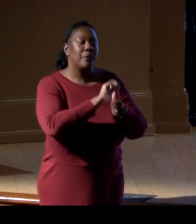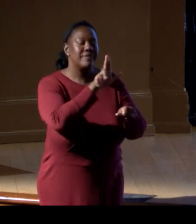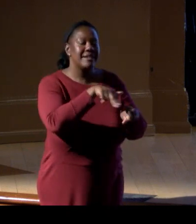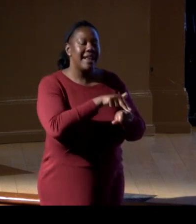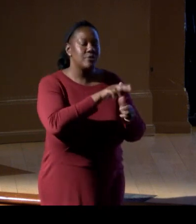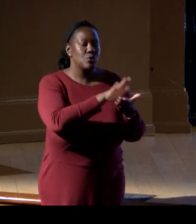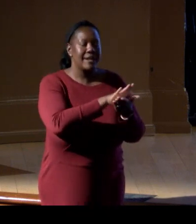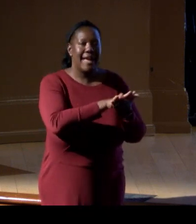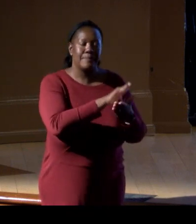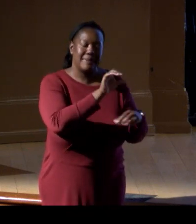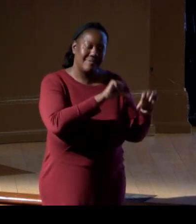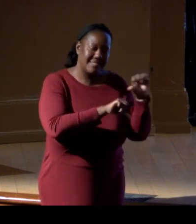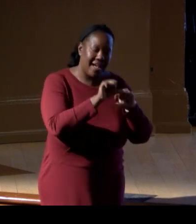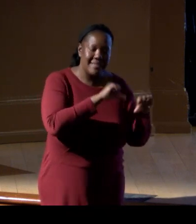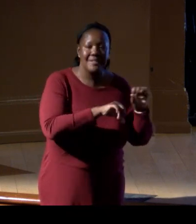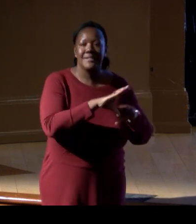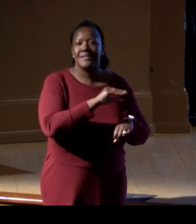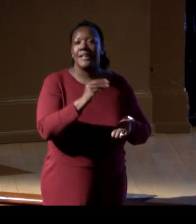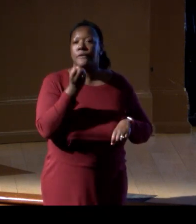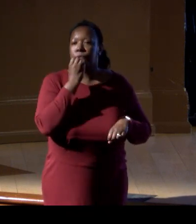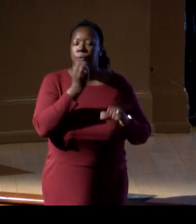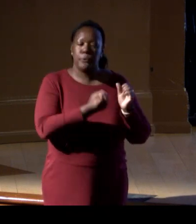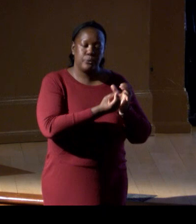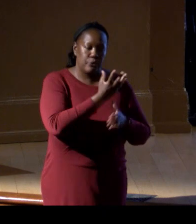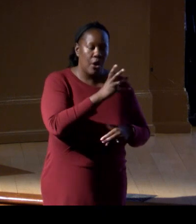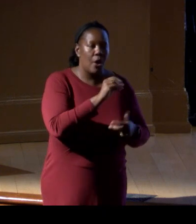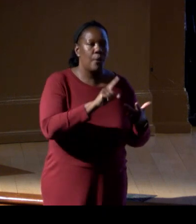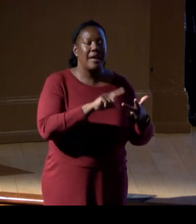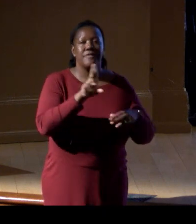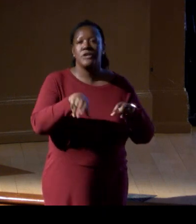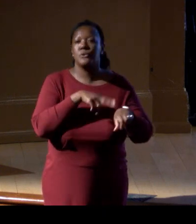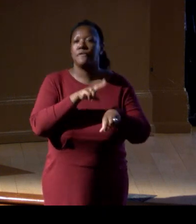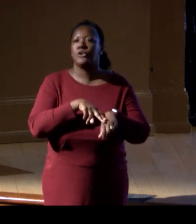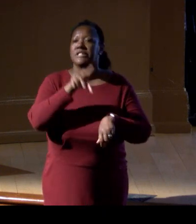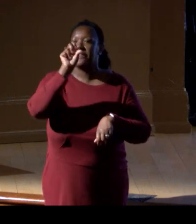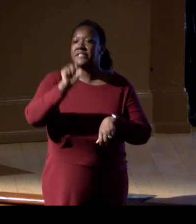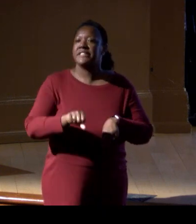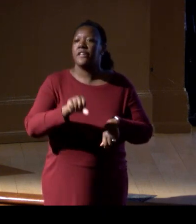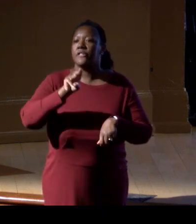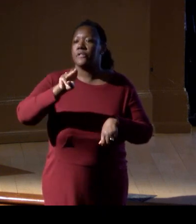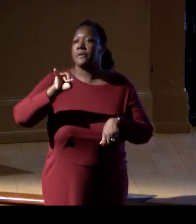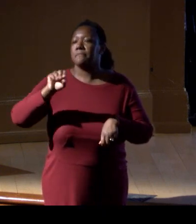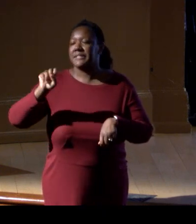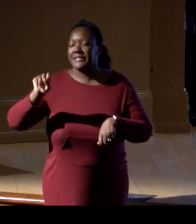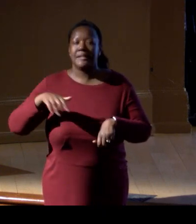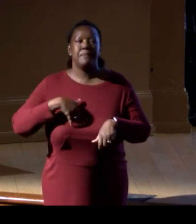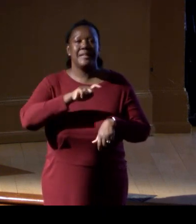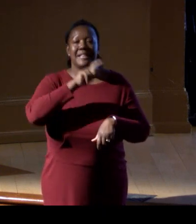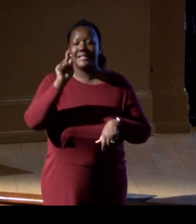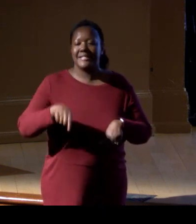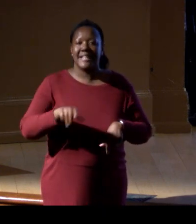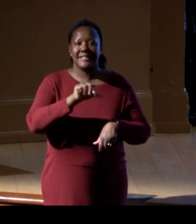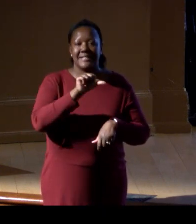with Fugro, University of Southern Mississippi, and Texas A&M, and we did, and JASCO Applied Sciences,